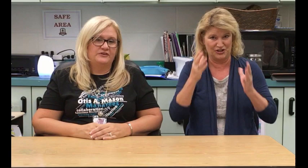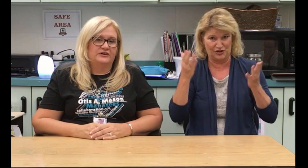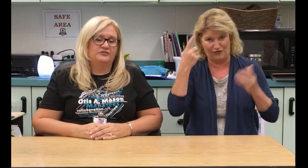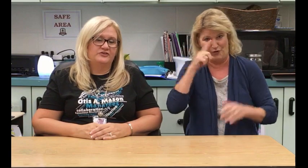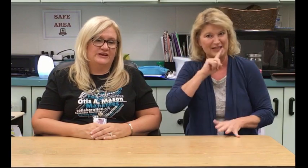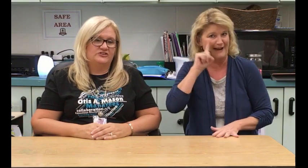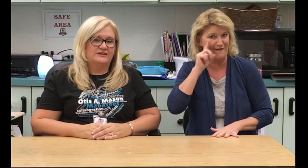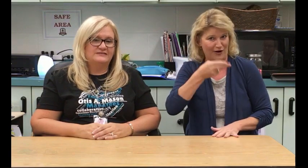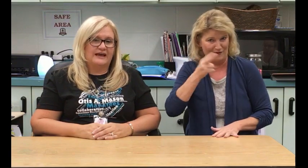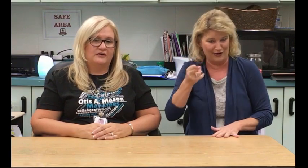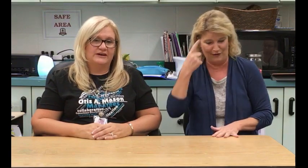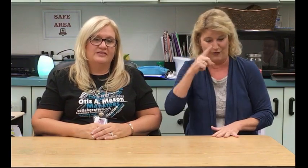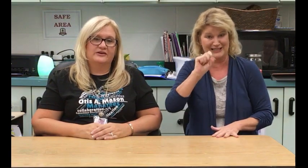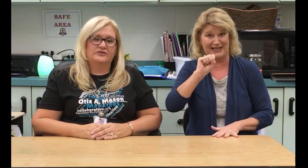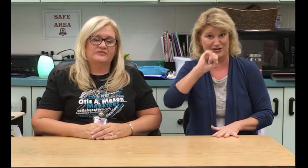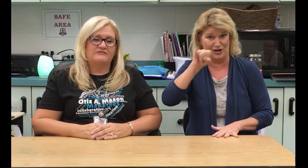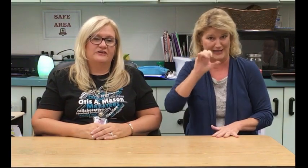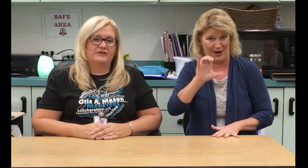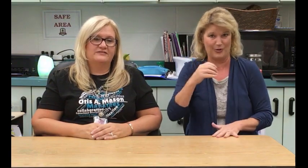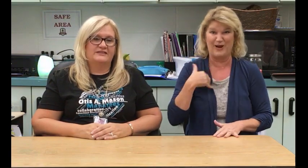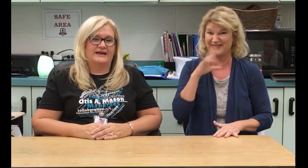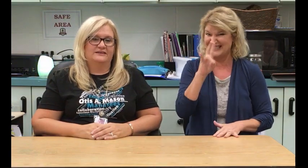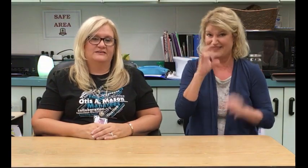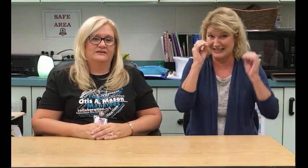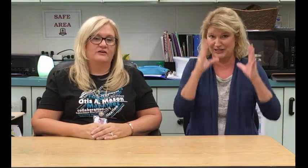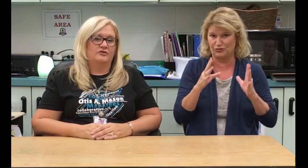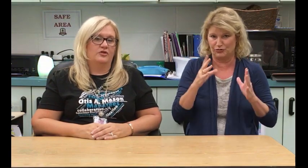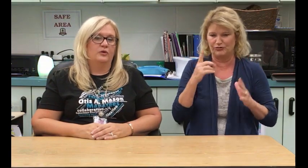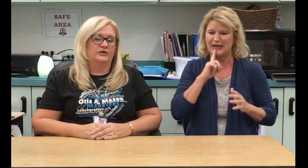of hearing for St. Johns County. There are seven of us that cover the whole